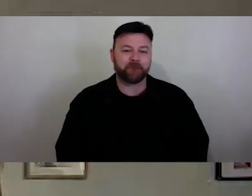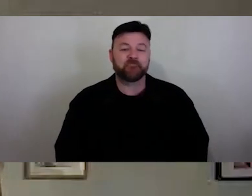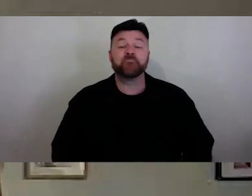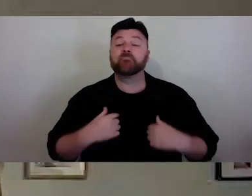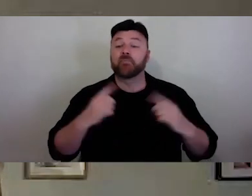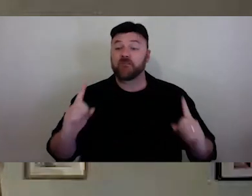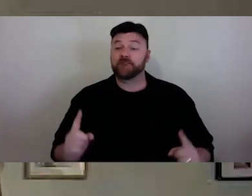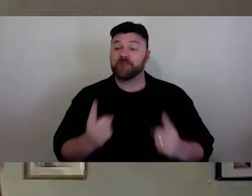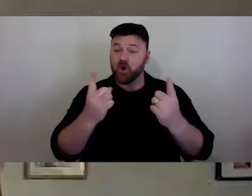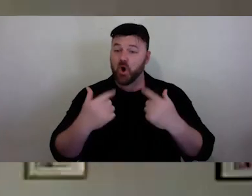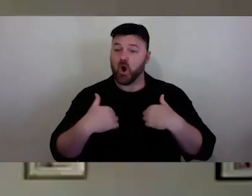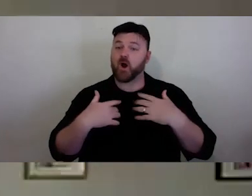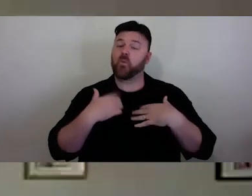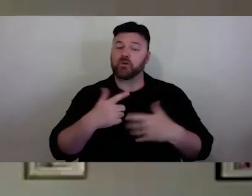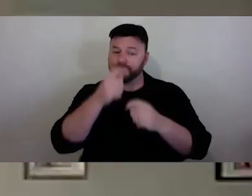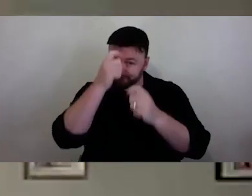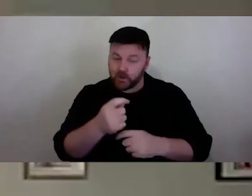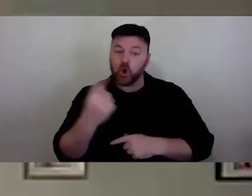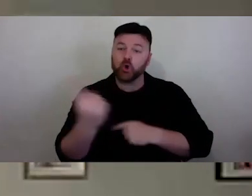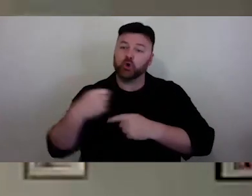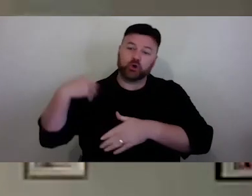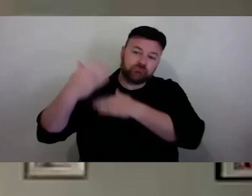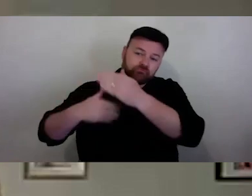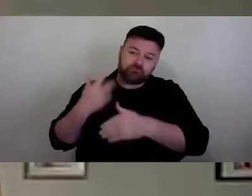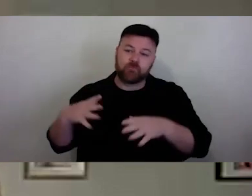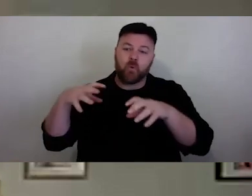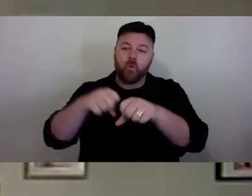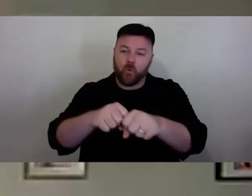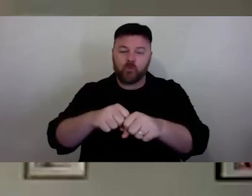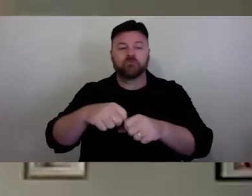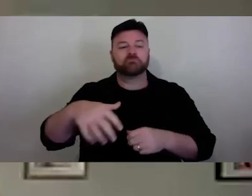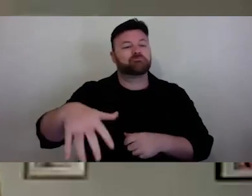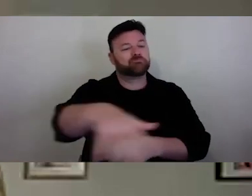honoring the traditional owners of the countries throughout Australia and from where you are joining us today.